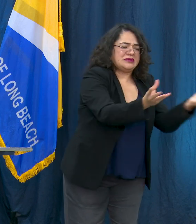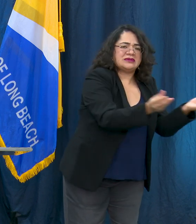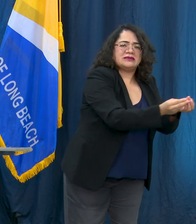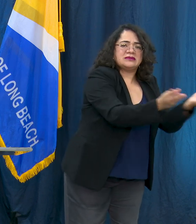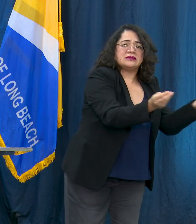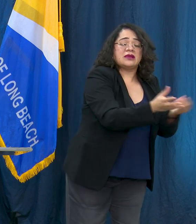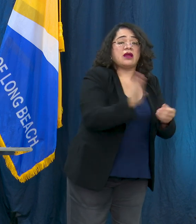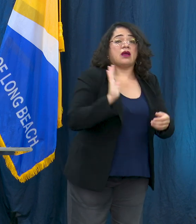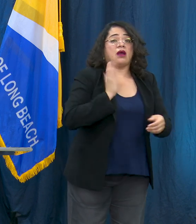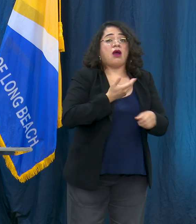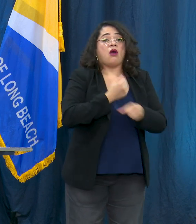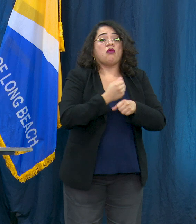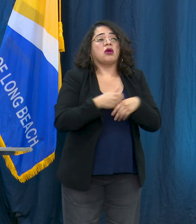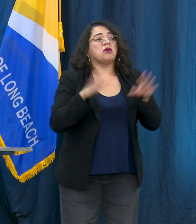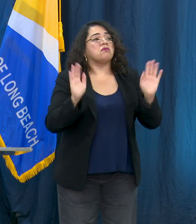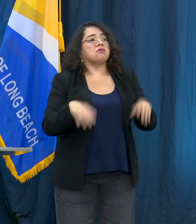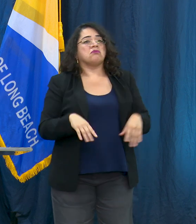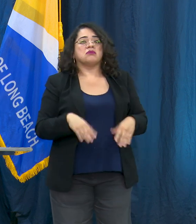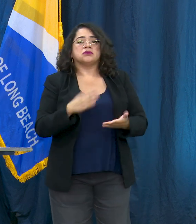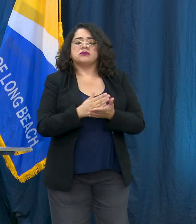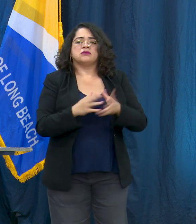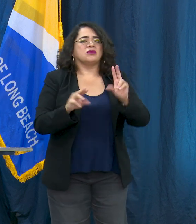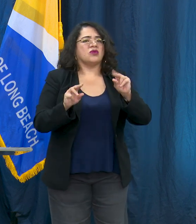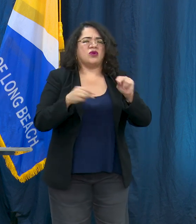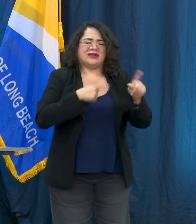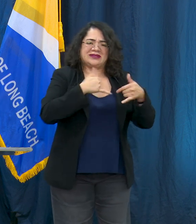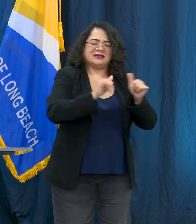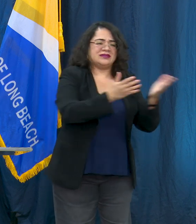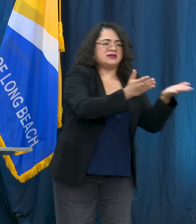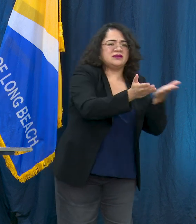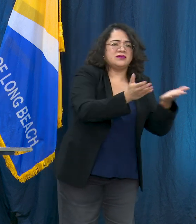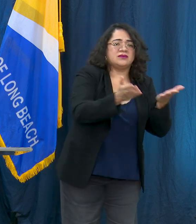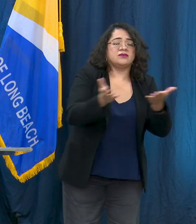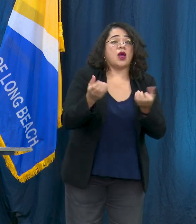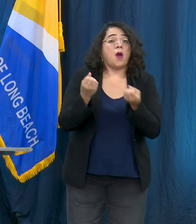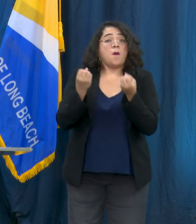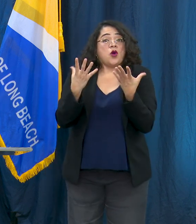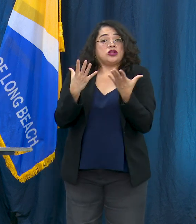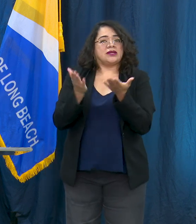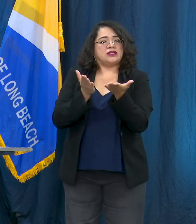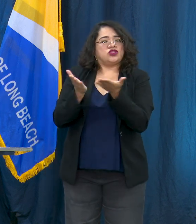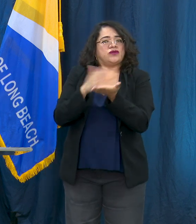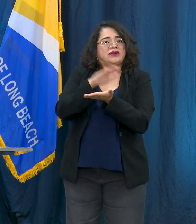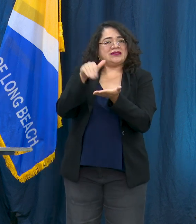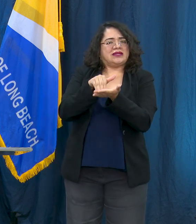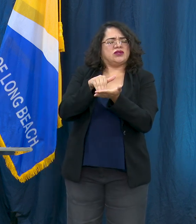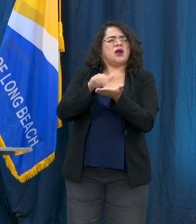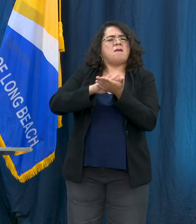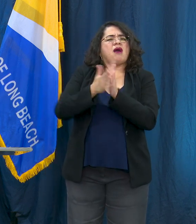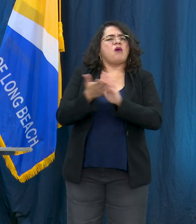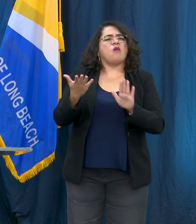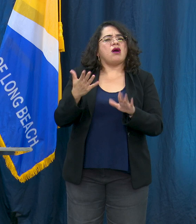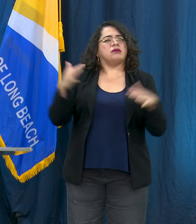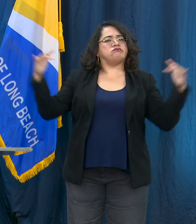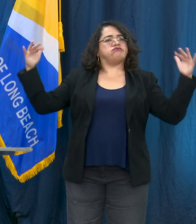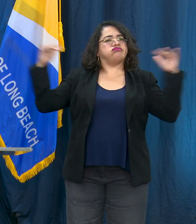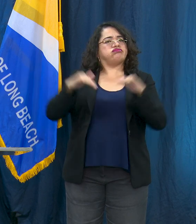in the space of COVID. Our Multi- service Center continues to act as the central hub for those who are at risk of experiencing homelessness. We